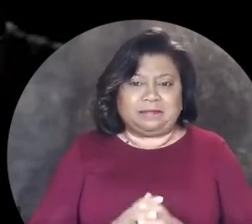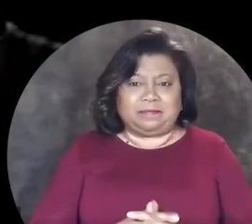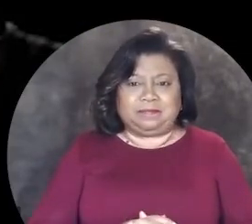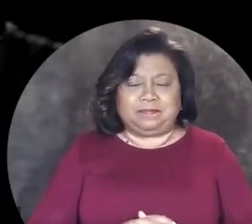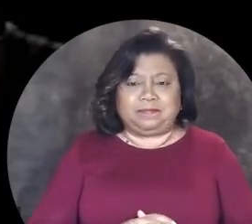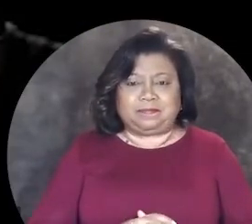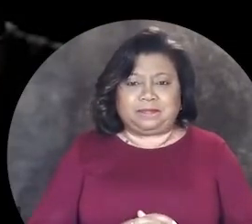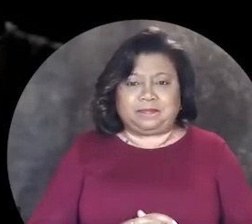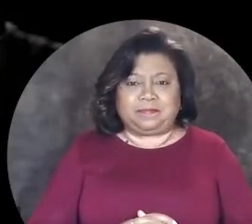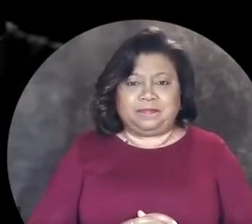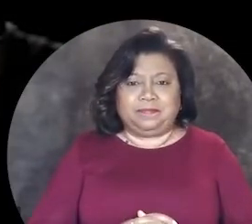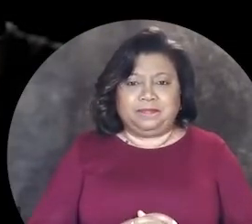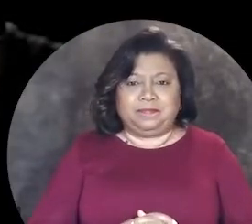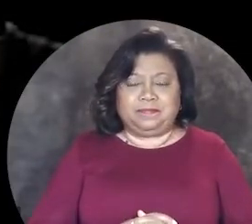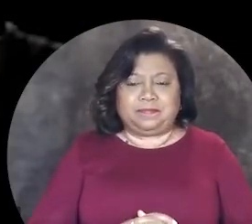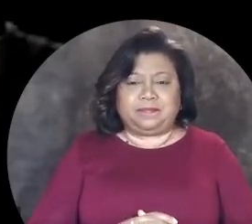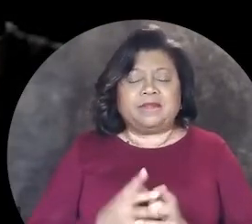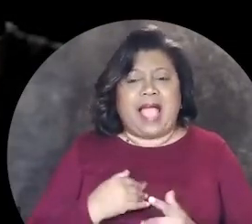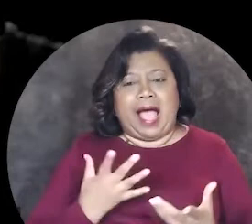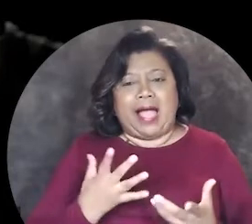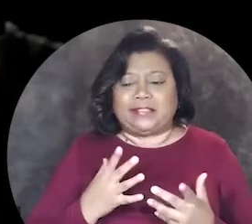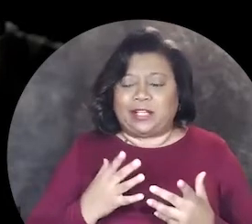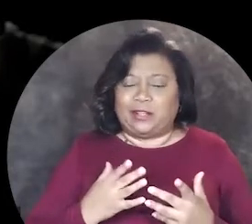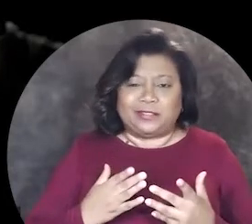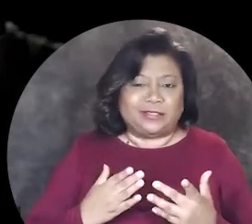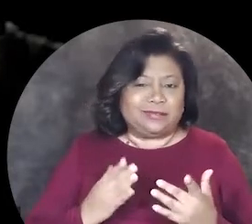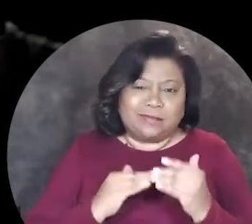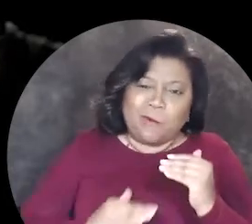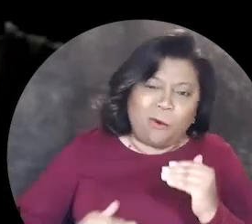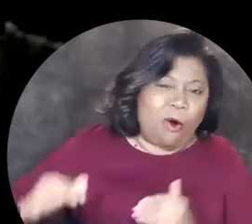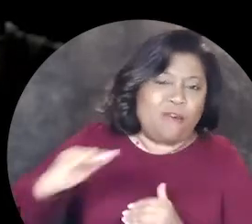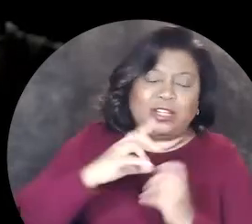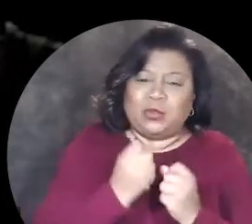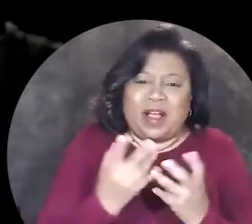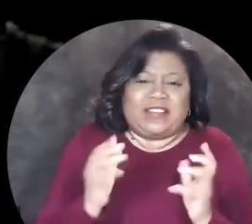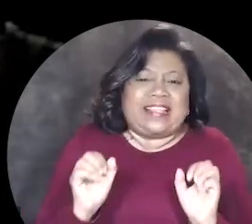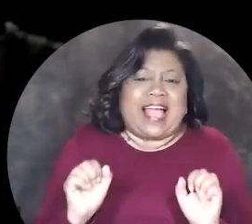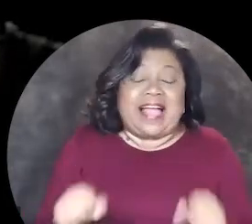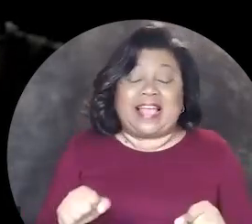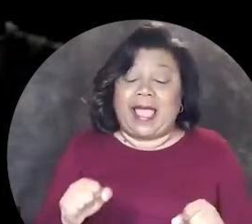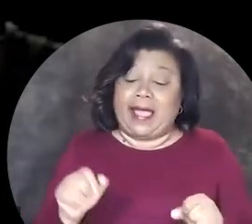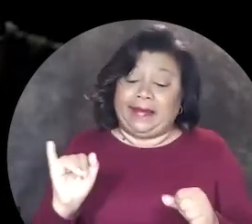[high pitched, intermittent tones] I kind of just go overboard and try to do everything I can